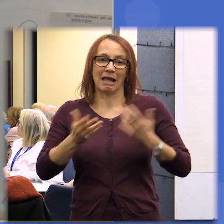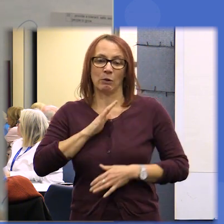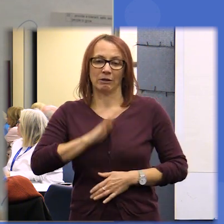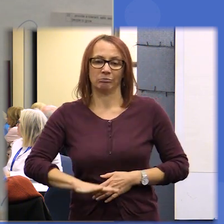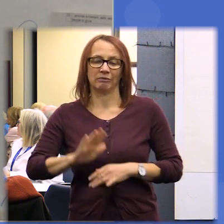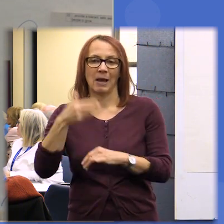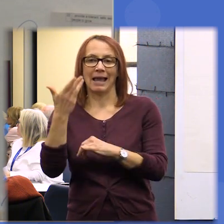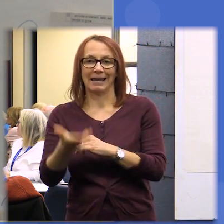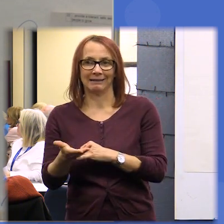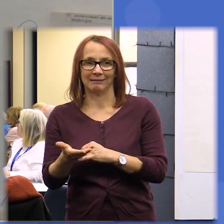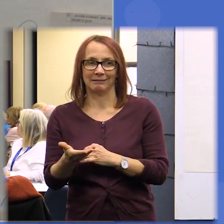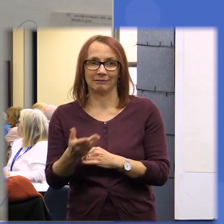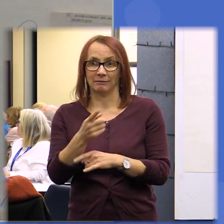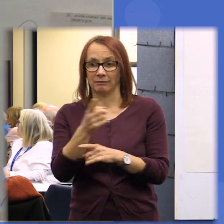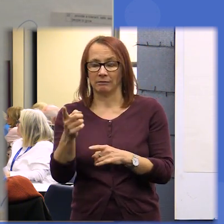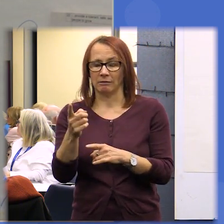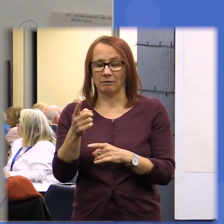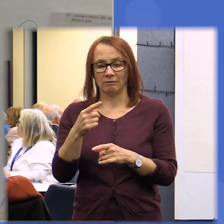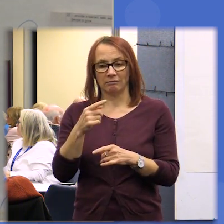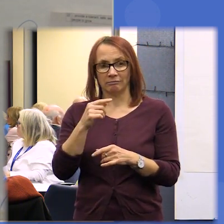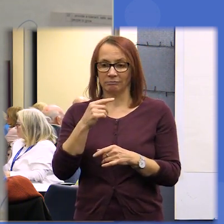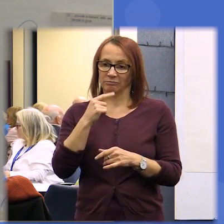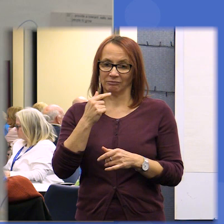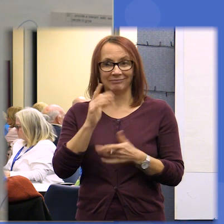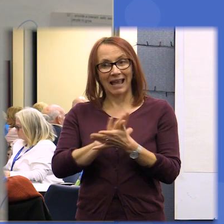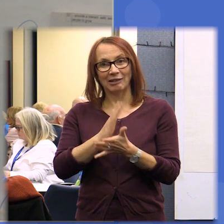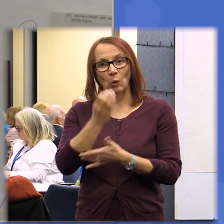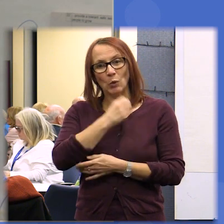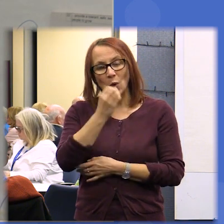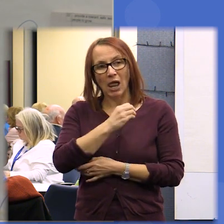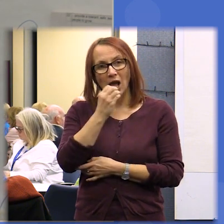reflect on the hard work you've done enjoy your lunch and muse over the next